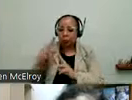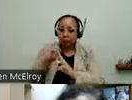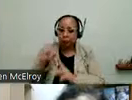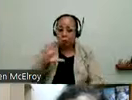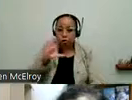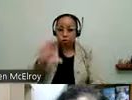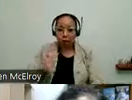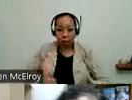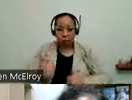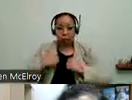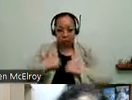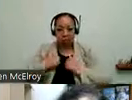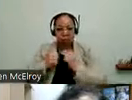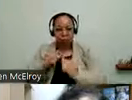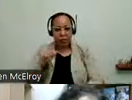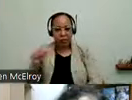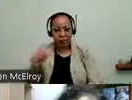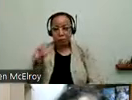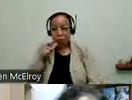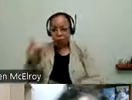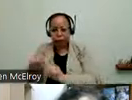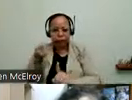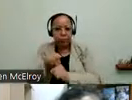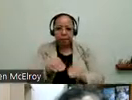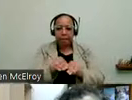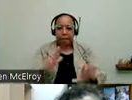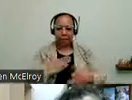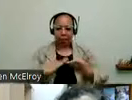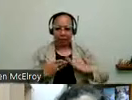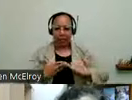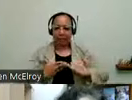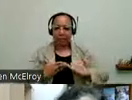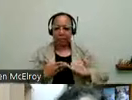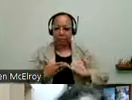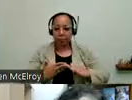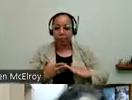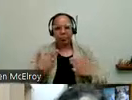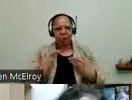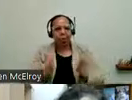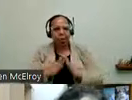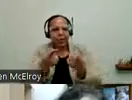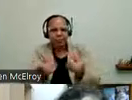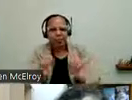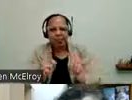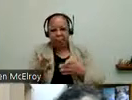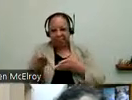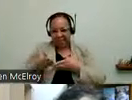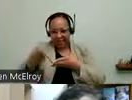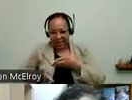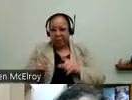made an impact on our City. So I will ask this question again at the end. But I wanted to share now to give you some time to think about it for the